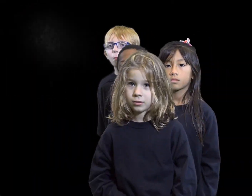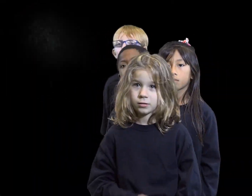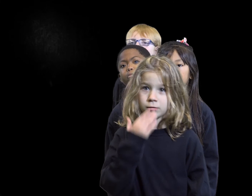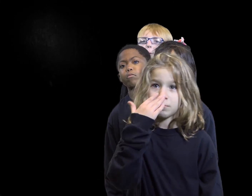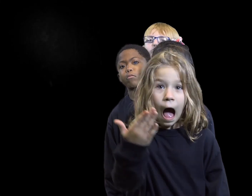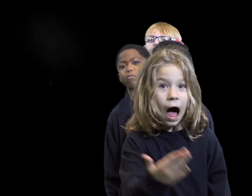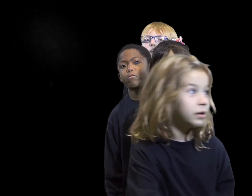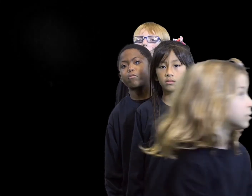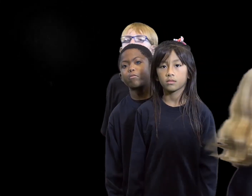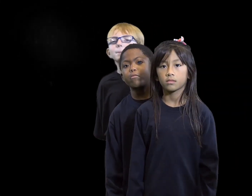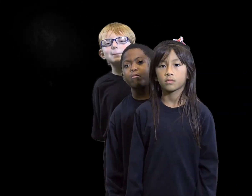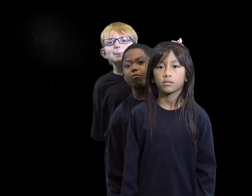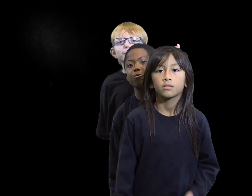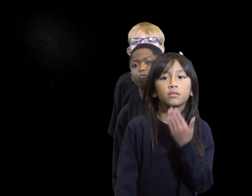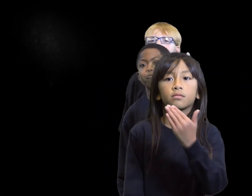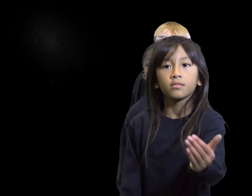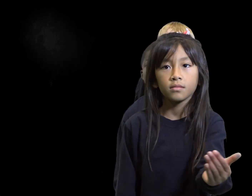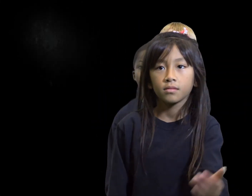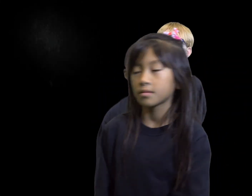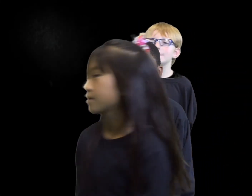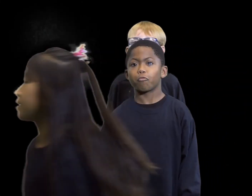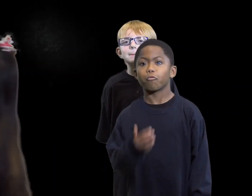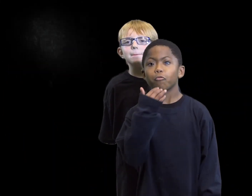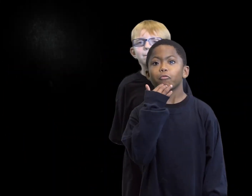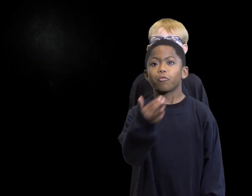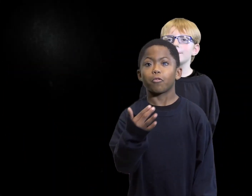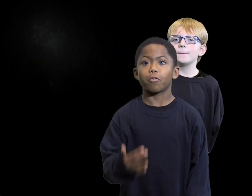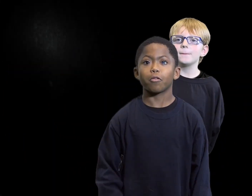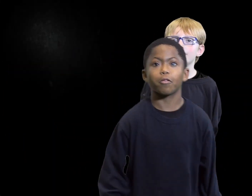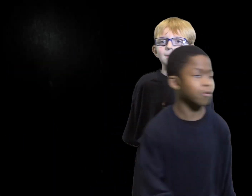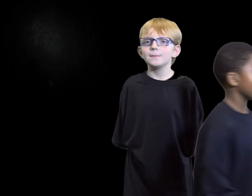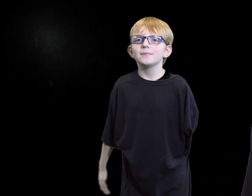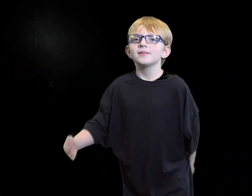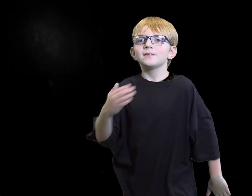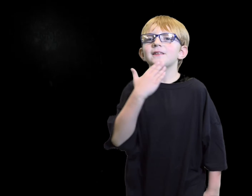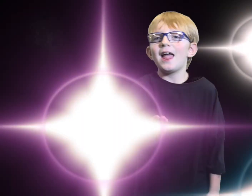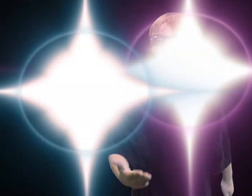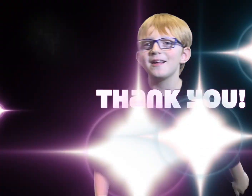Thank you.